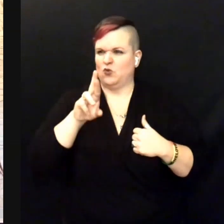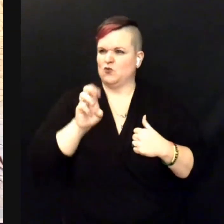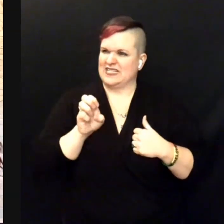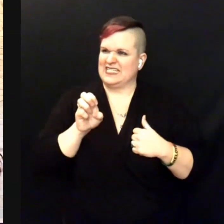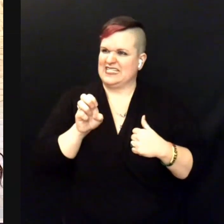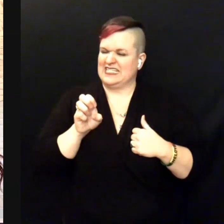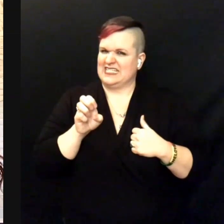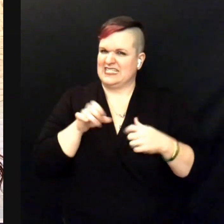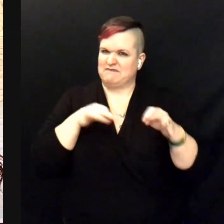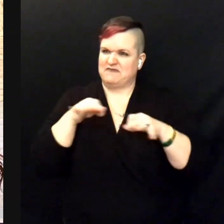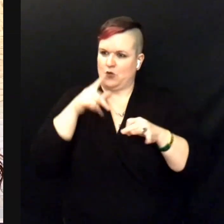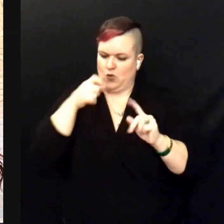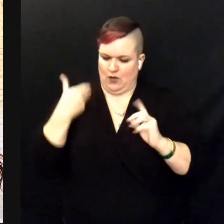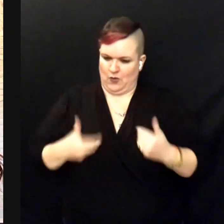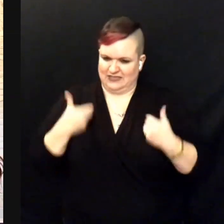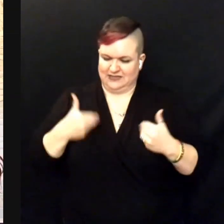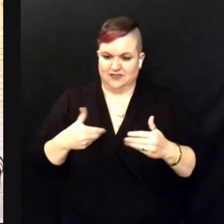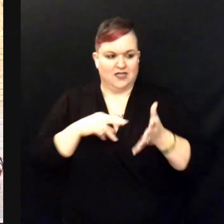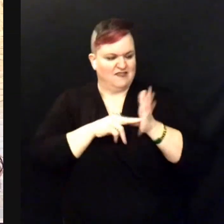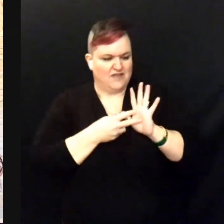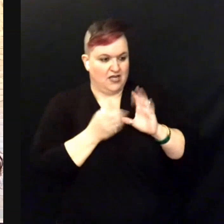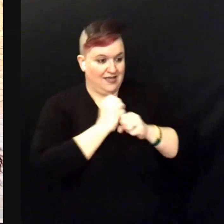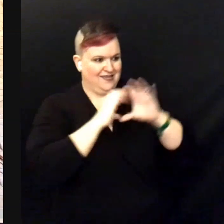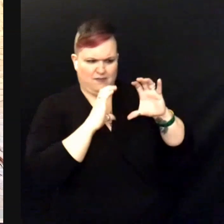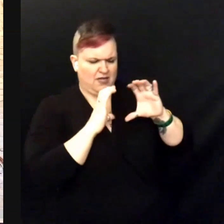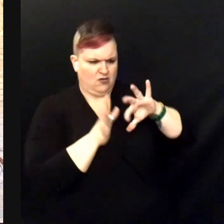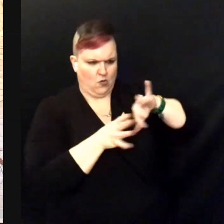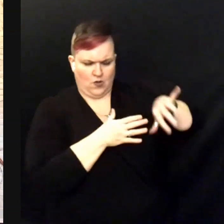and I feel like that's a little bit still now but ...